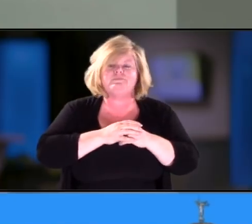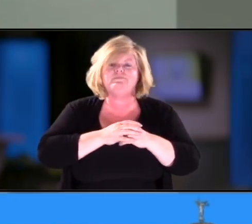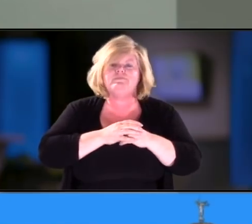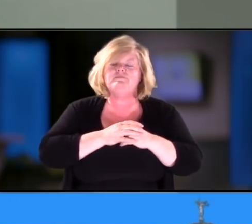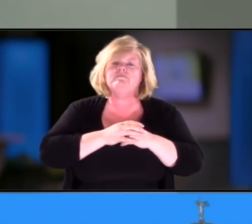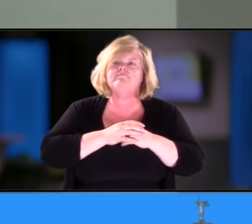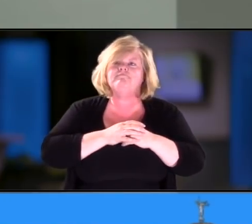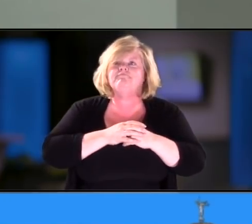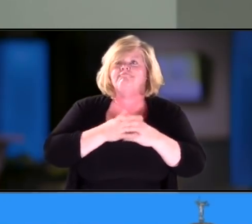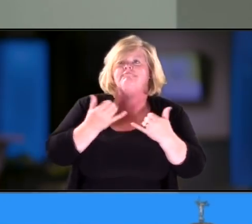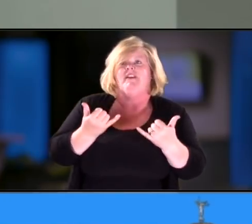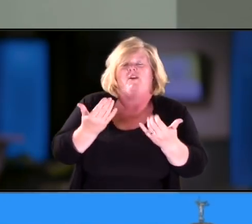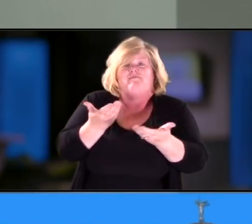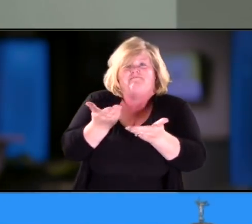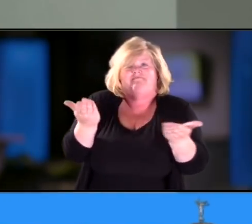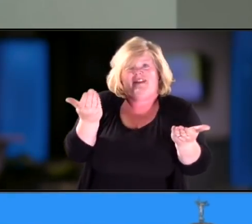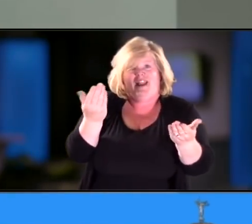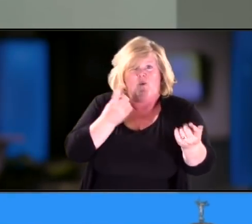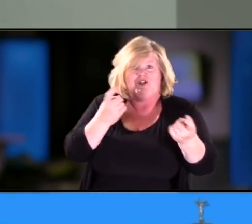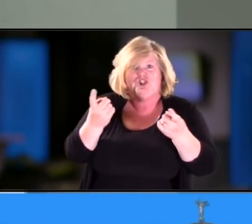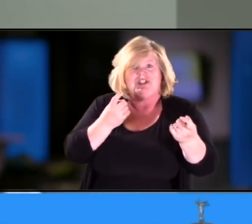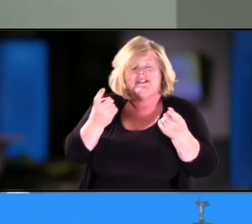And with that, I would like to be available for any questions.